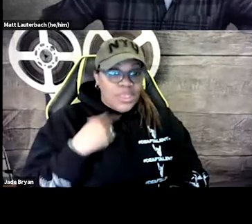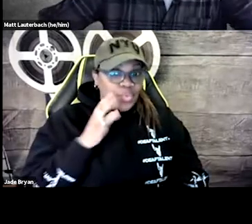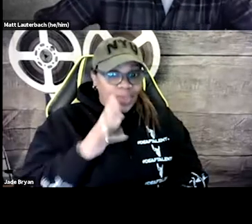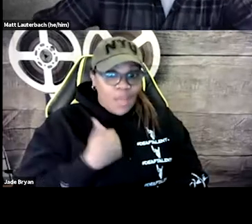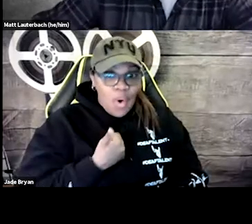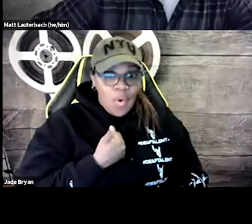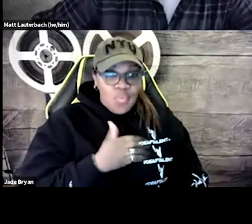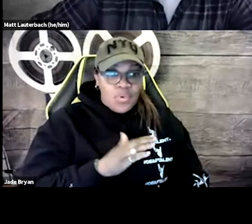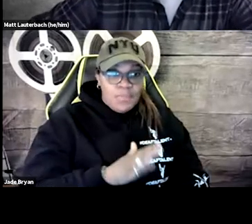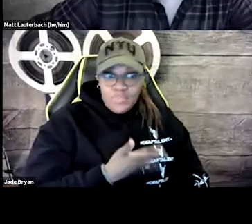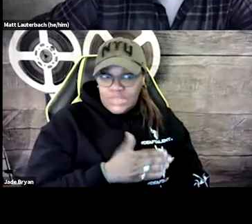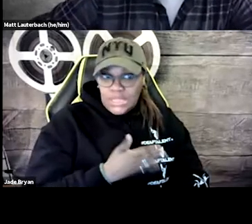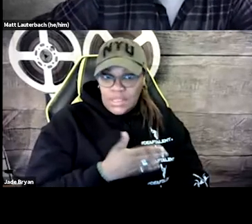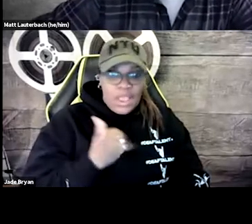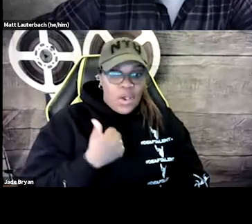There's also music playing in the background,